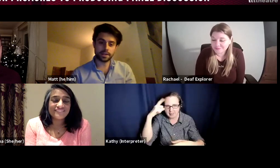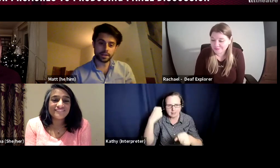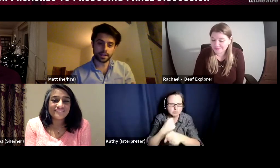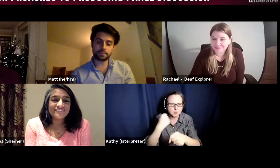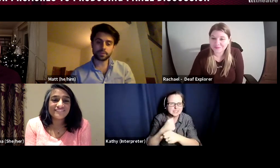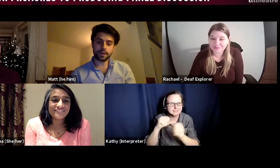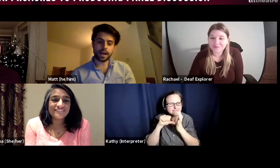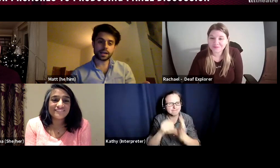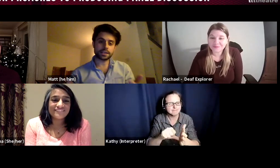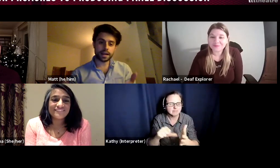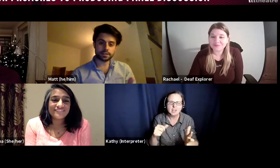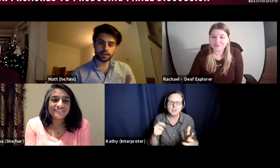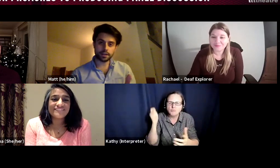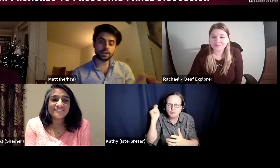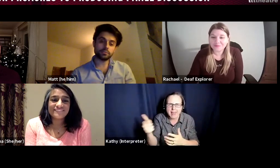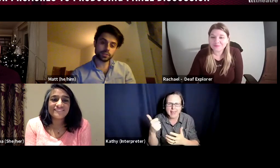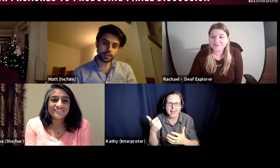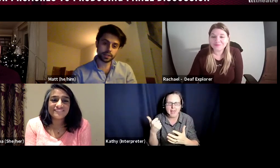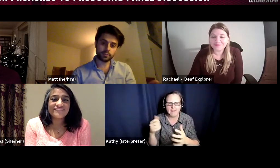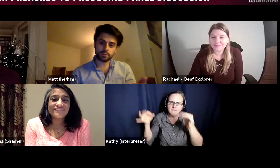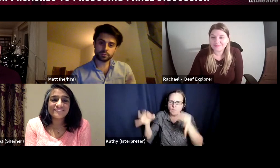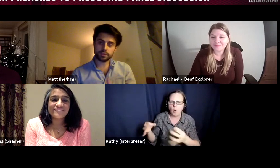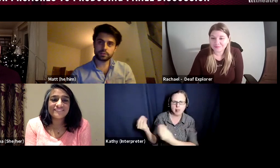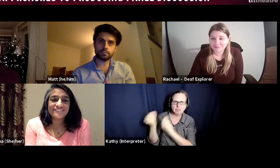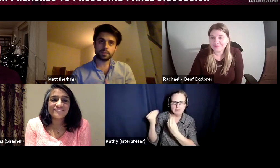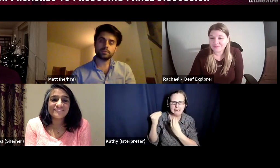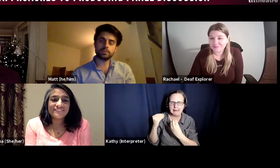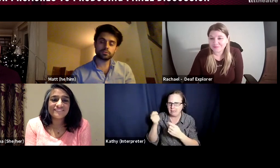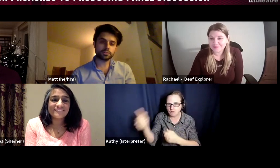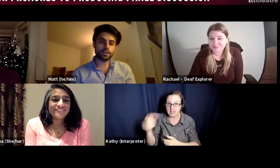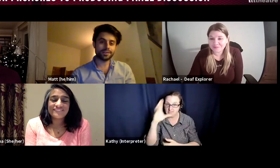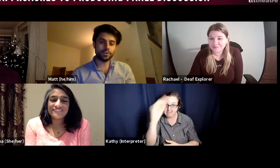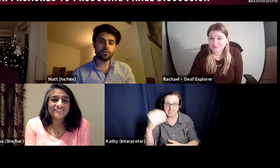in it, and as an actor I was an actor before, I had been to drama school and I knew what good